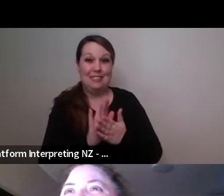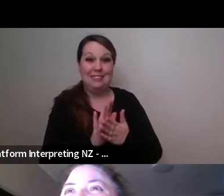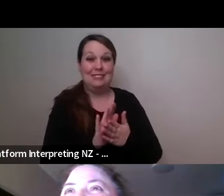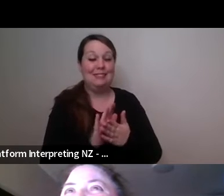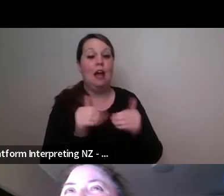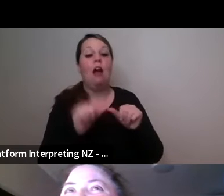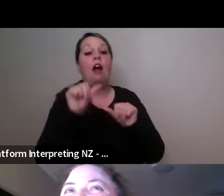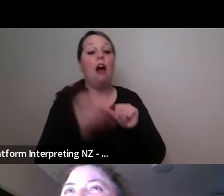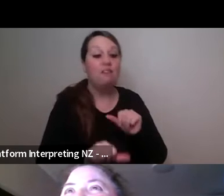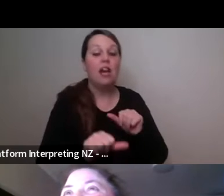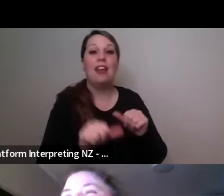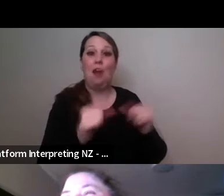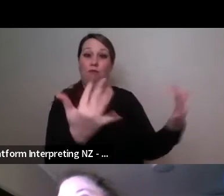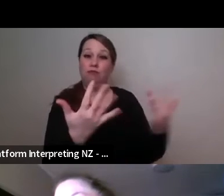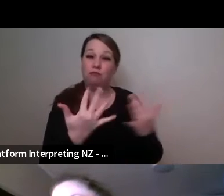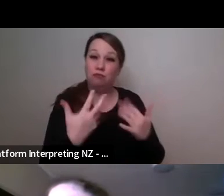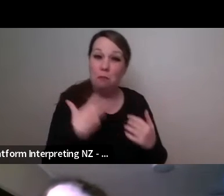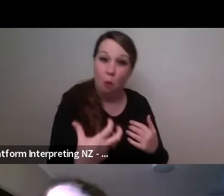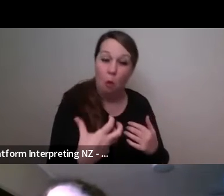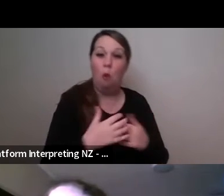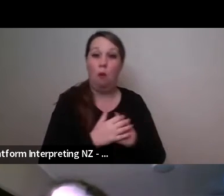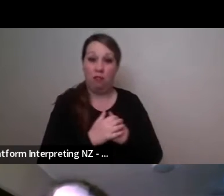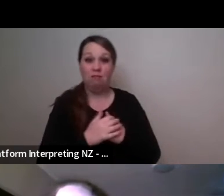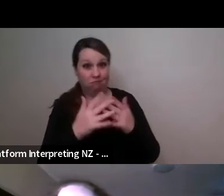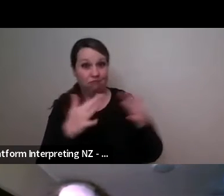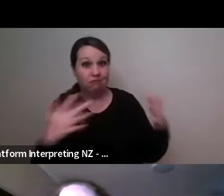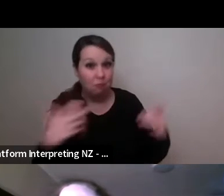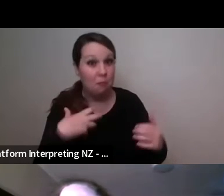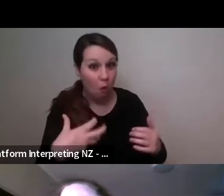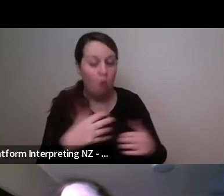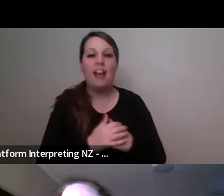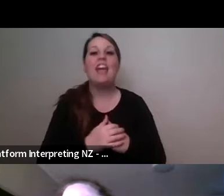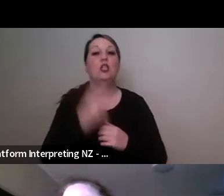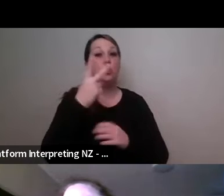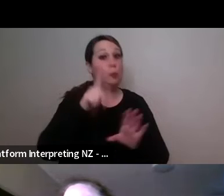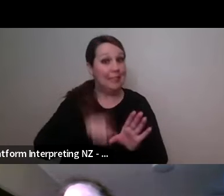the last two years? And were you ever worried about your work over the last two years?